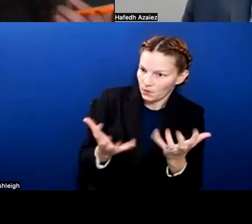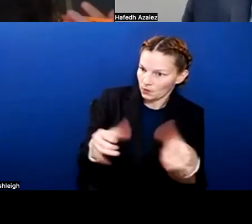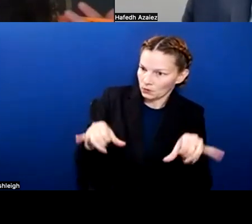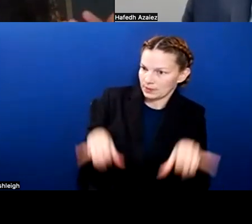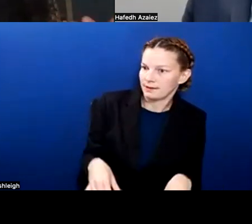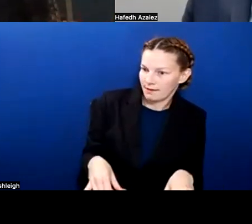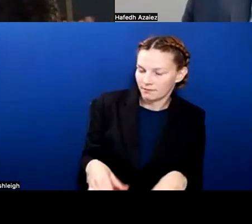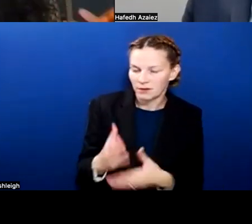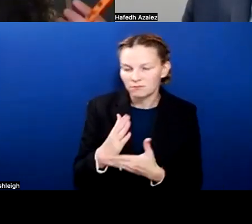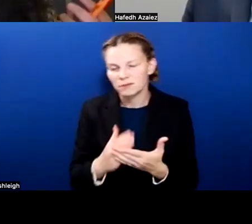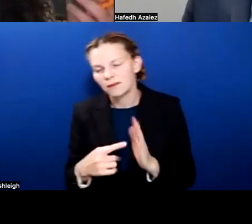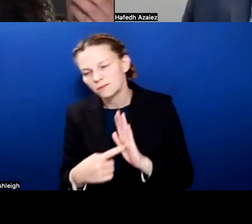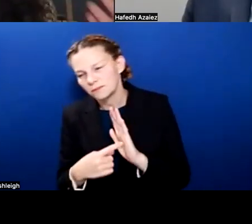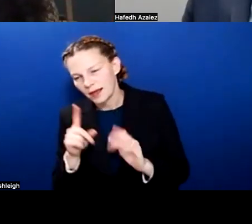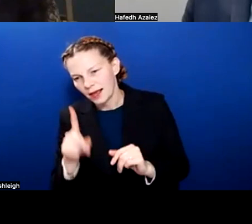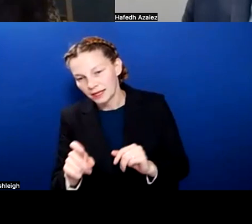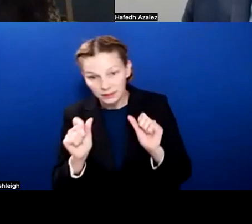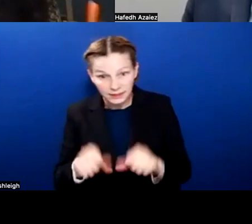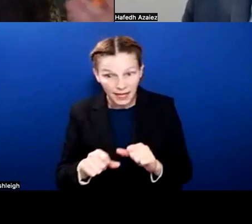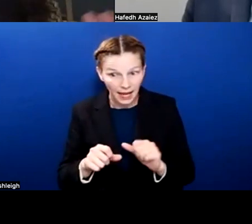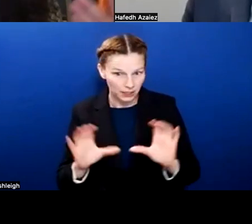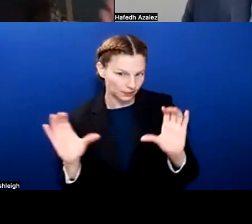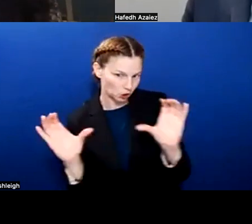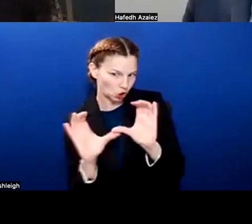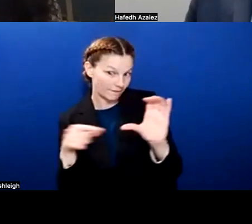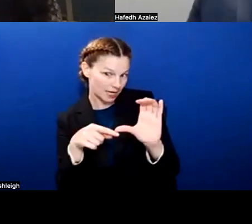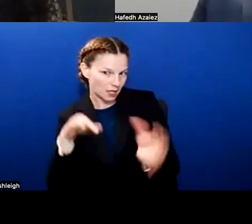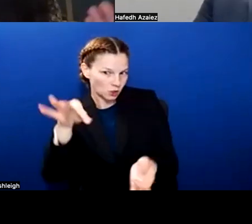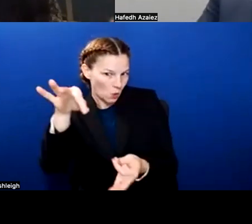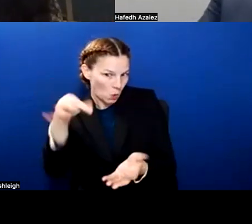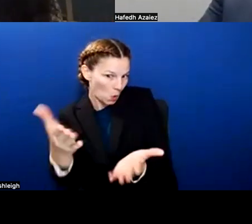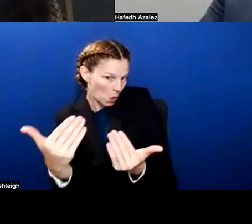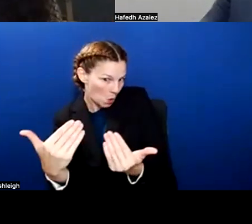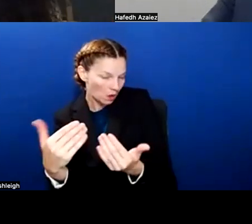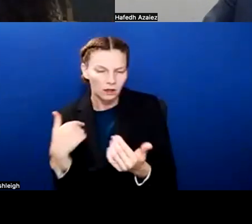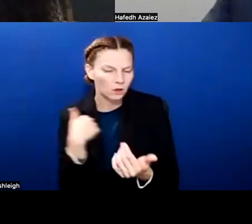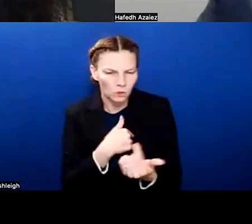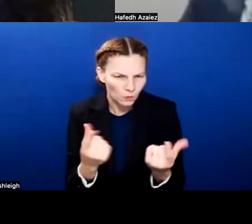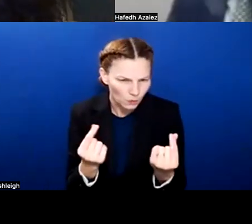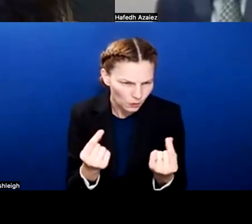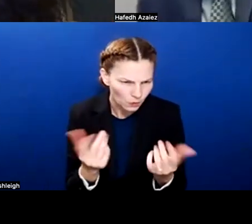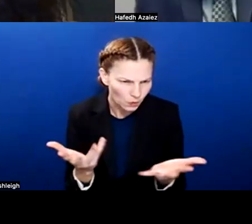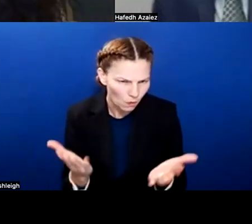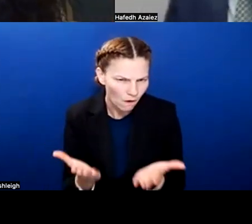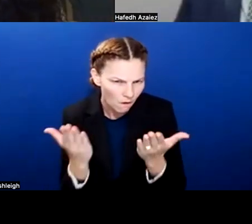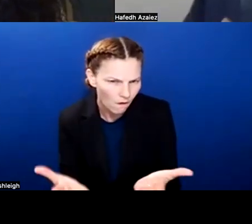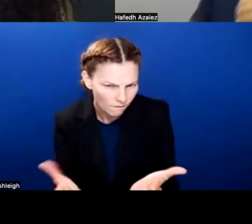can we incentivize like certifications? What can we do? What are we offering? Yeah, if I... Go ahead, Ed.